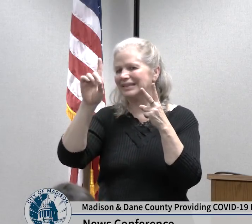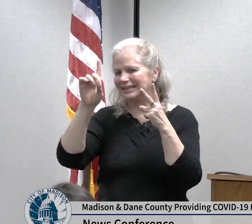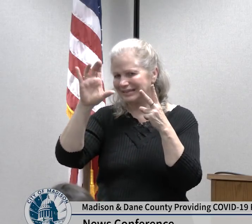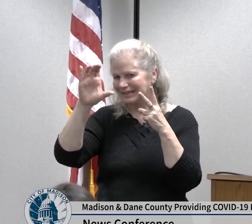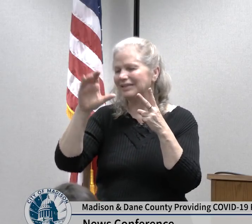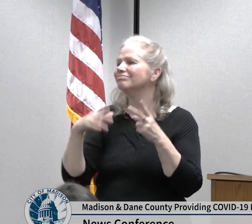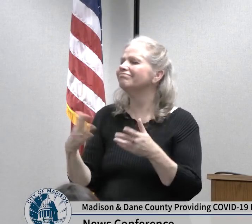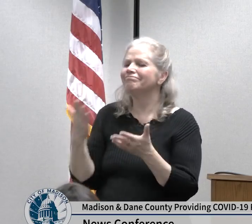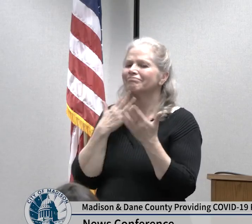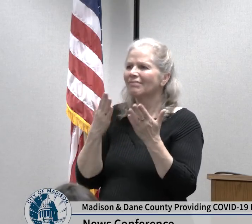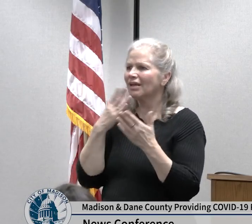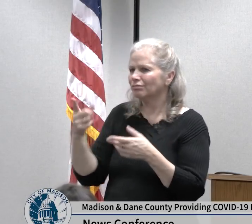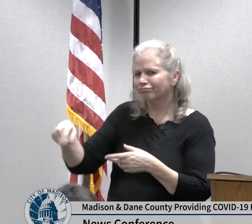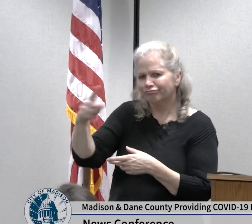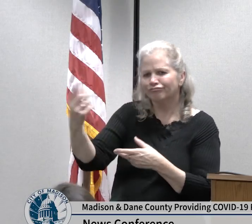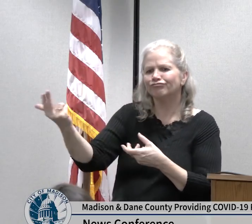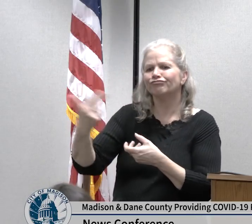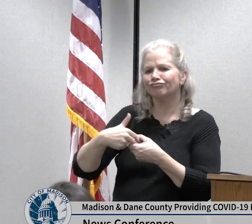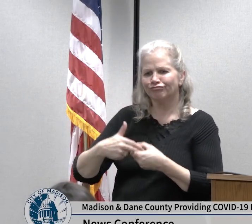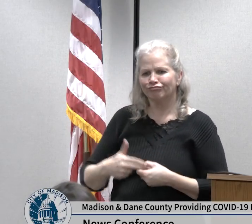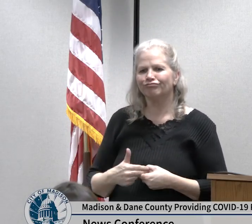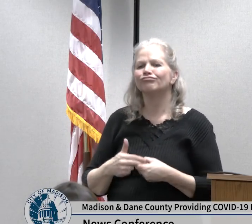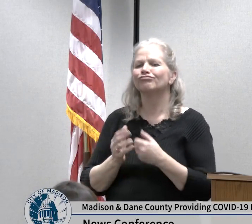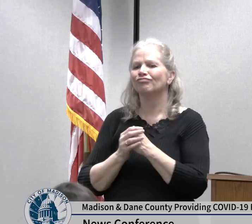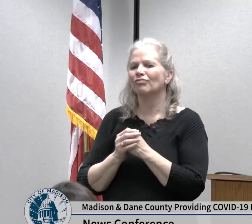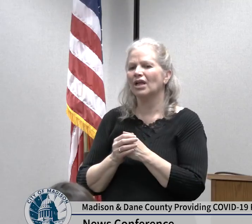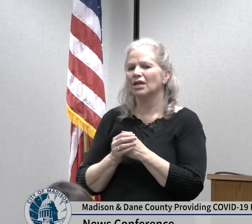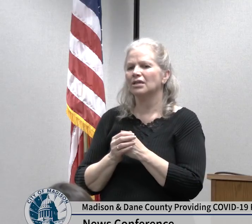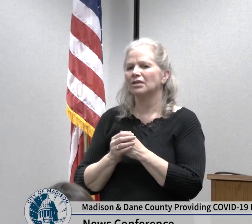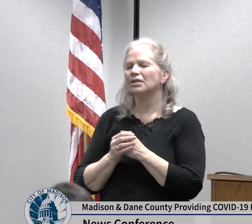recommended steps to help prevent the spread of corona virus in Madison and